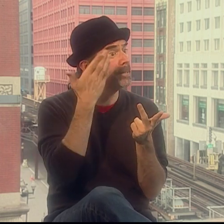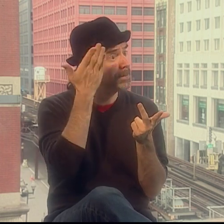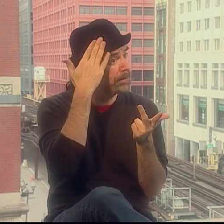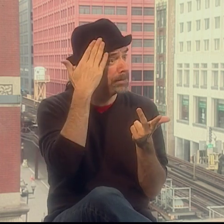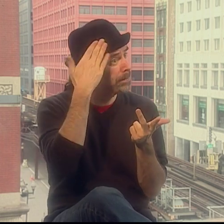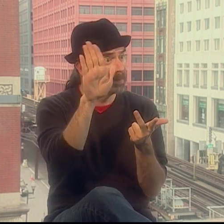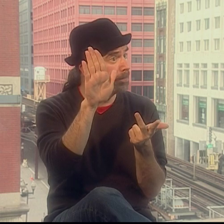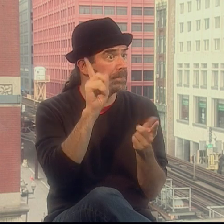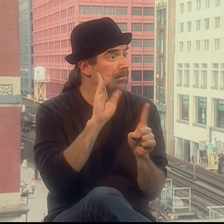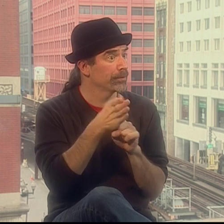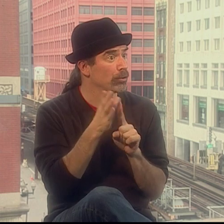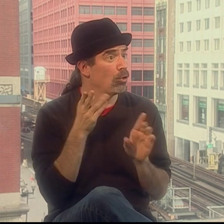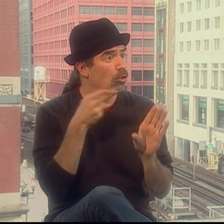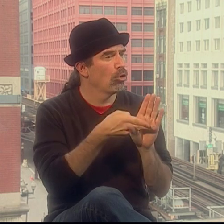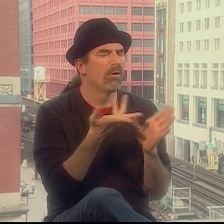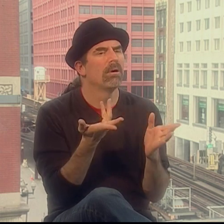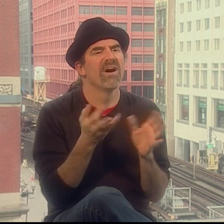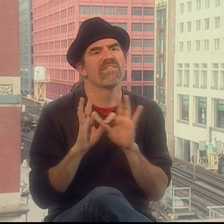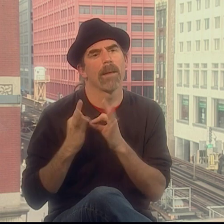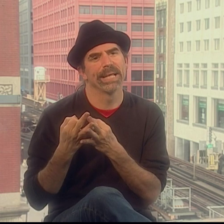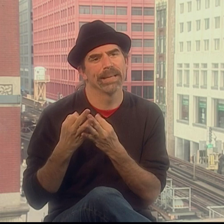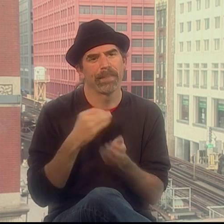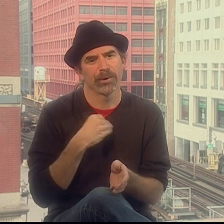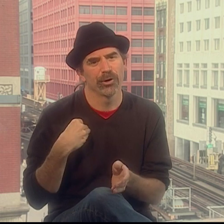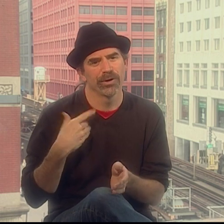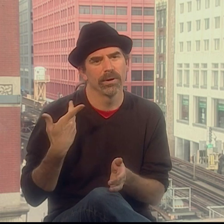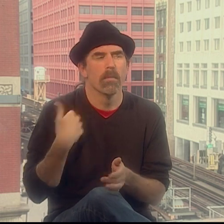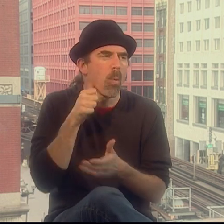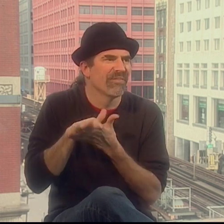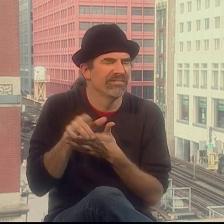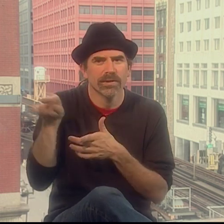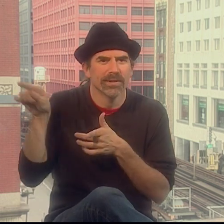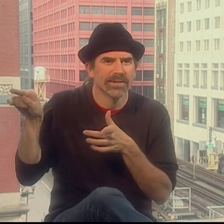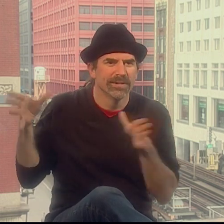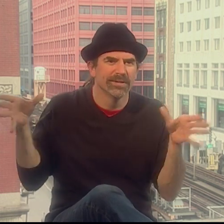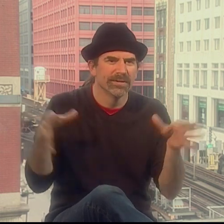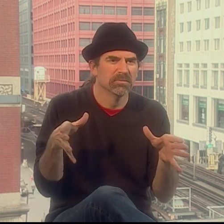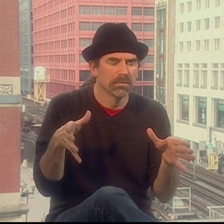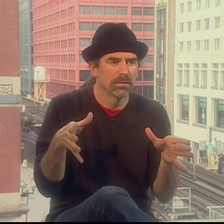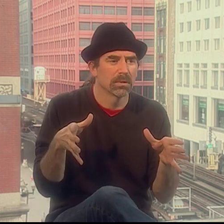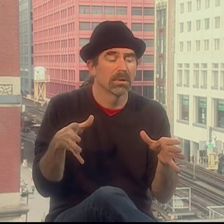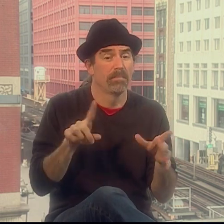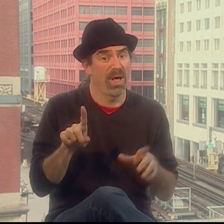But the greater hearing community wouldn't know anything about it. If there were hearing people there, it was family members,